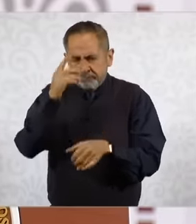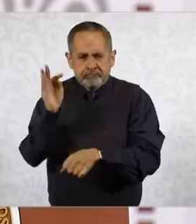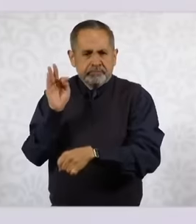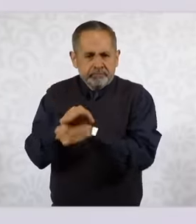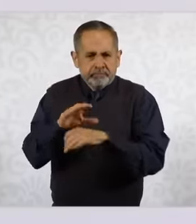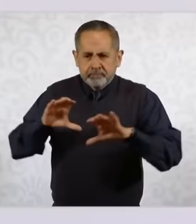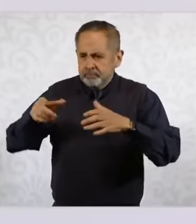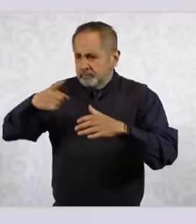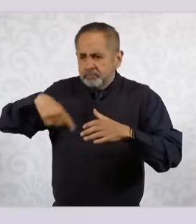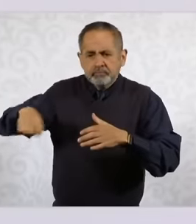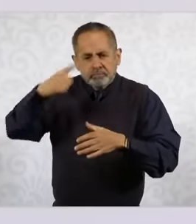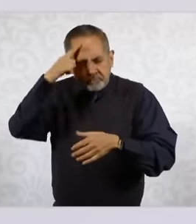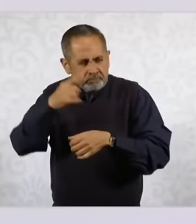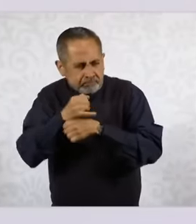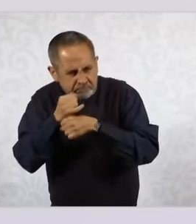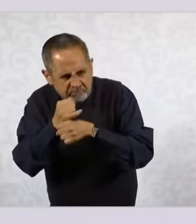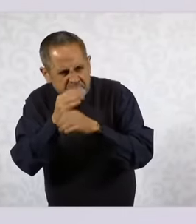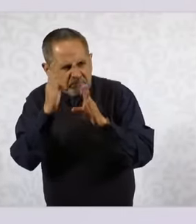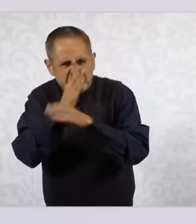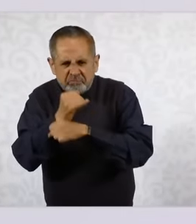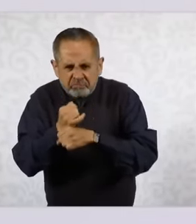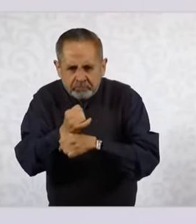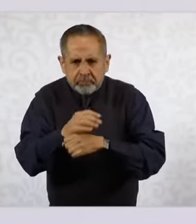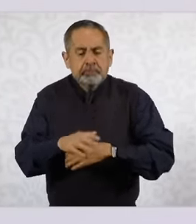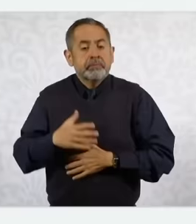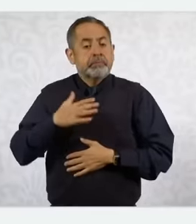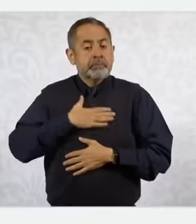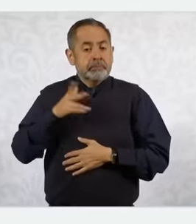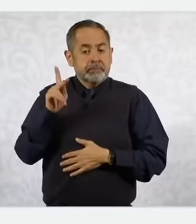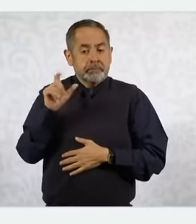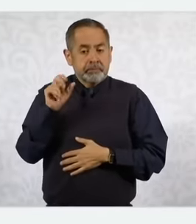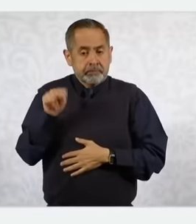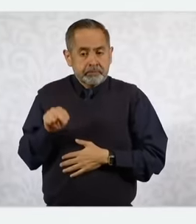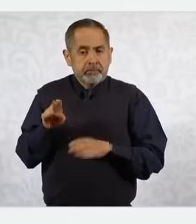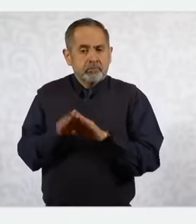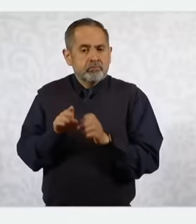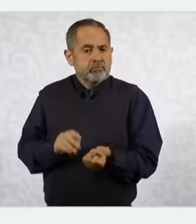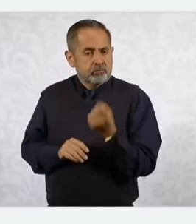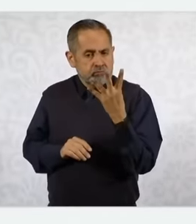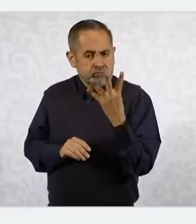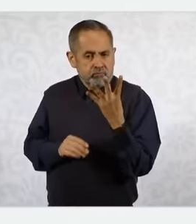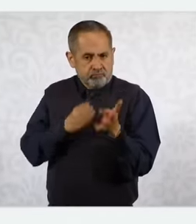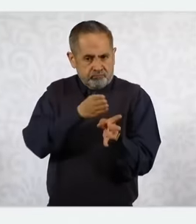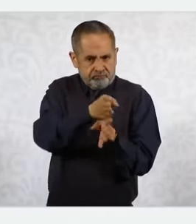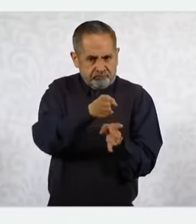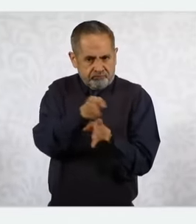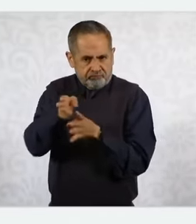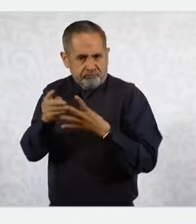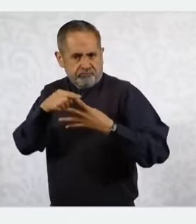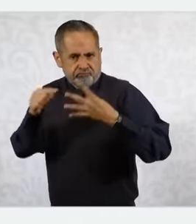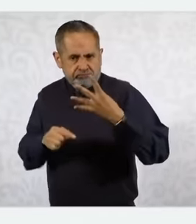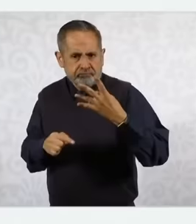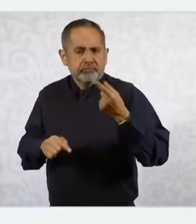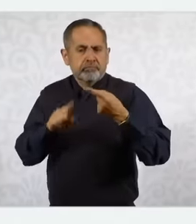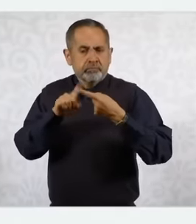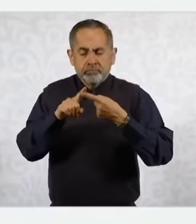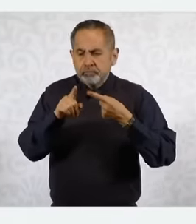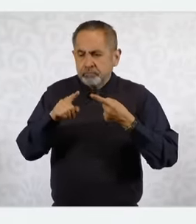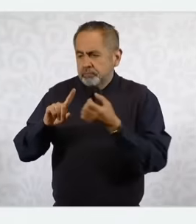and investigation Our strategy consists of four axes: attention to the causes, we will